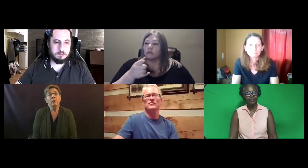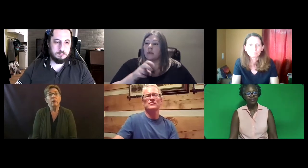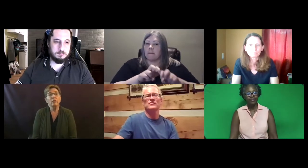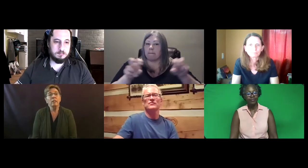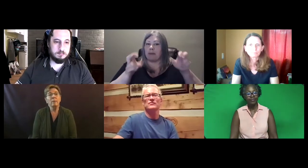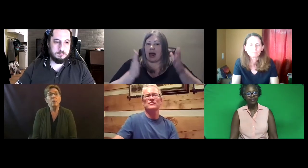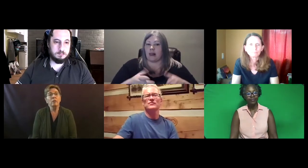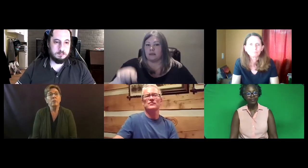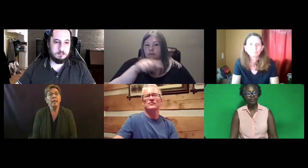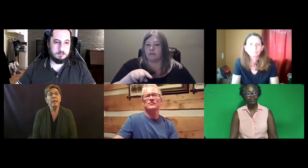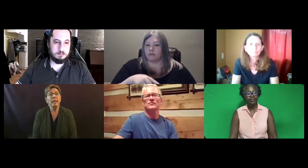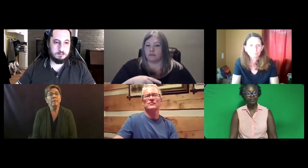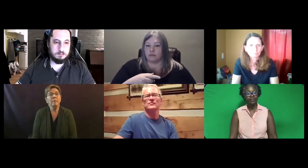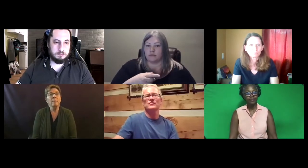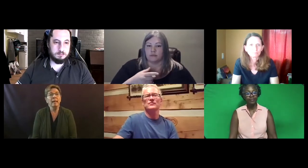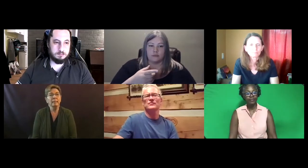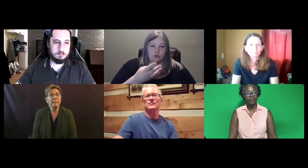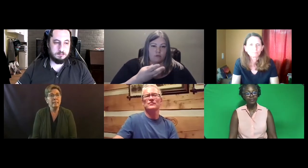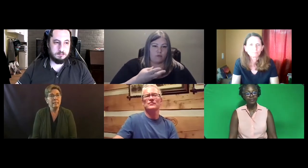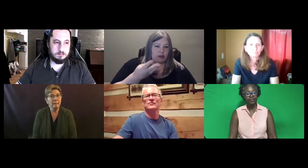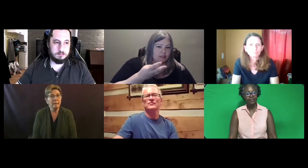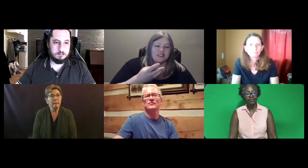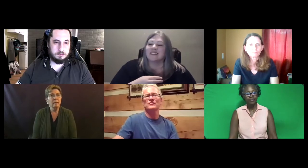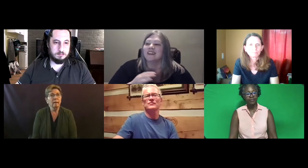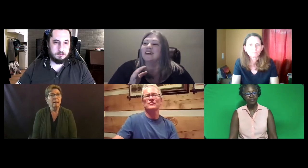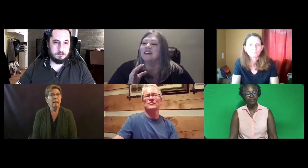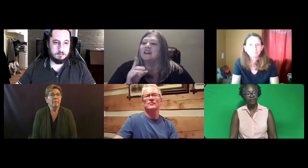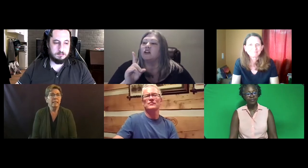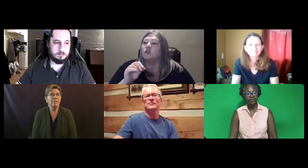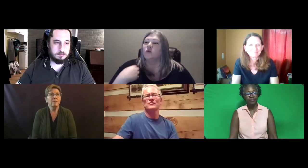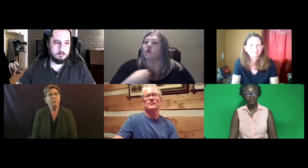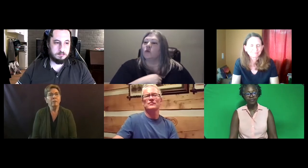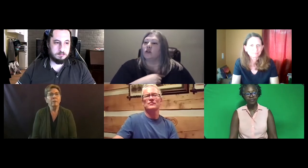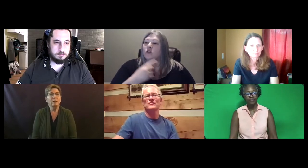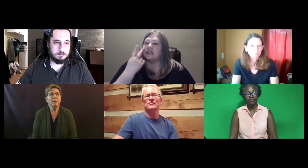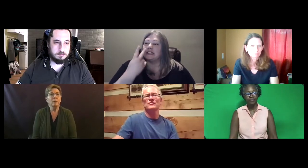And the question is I'm wonder if the panelists -- I guess the four of you or three of you